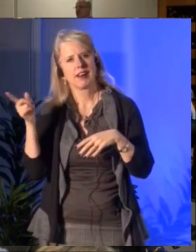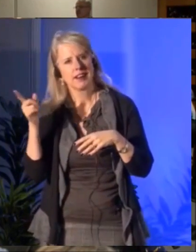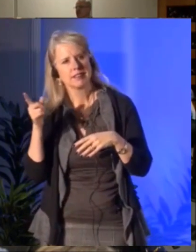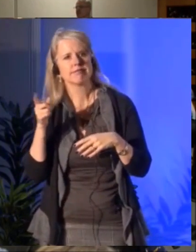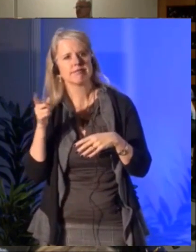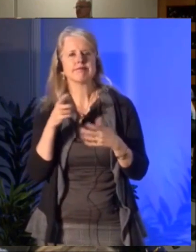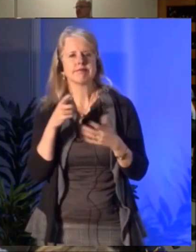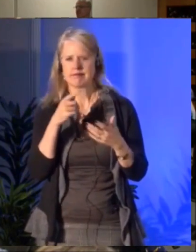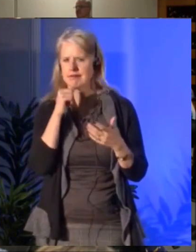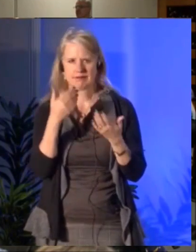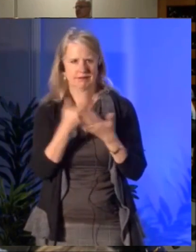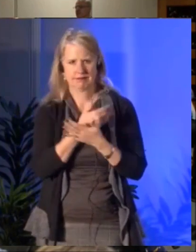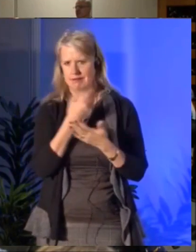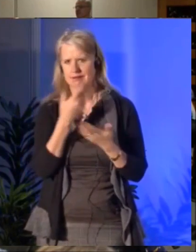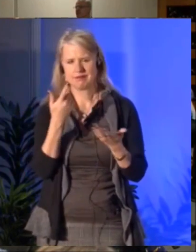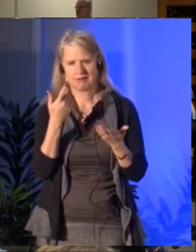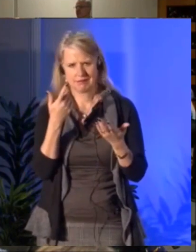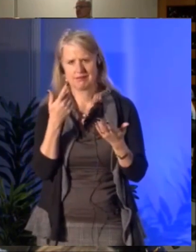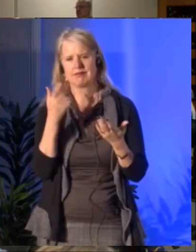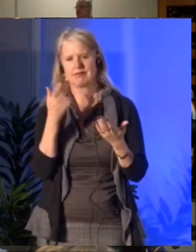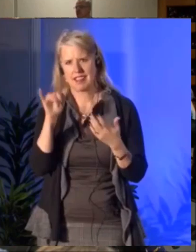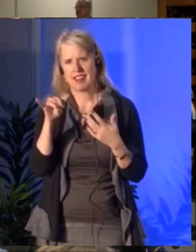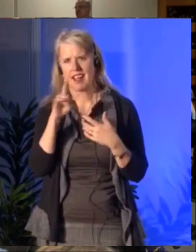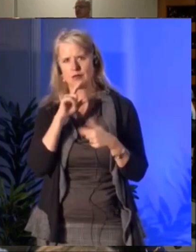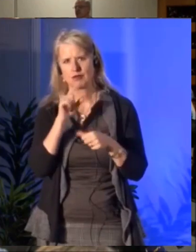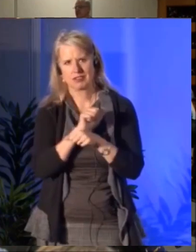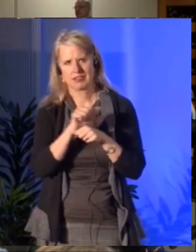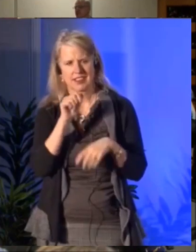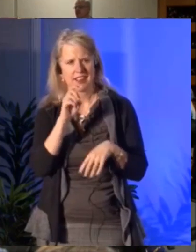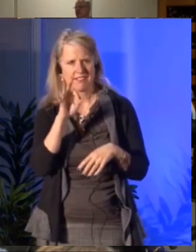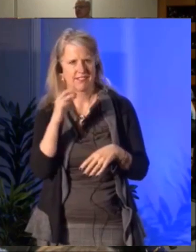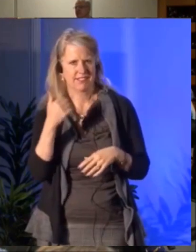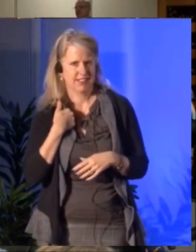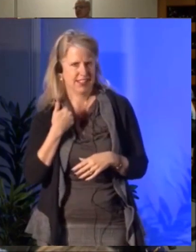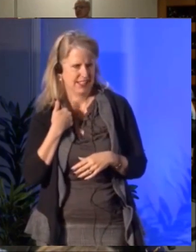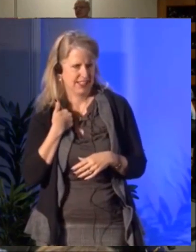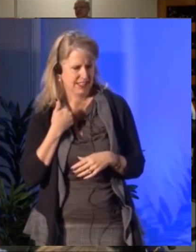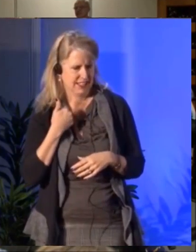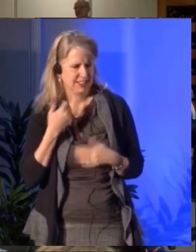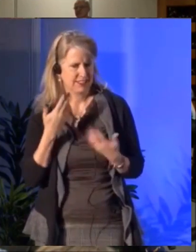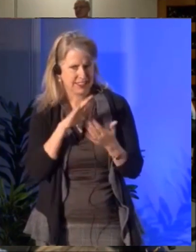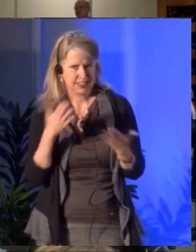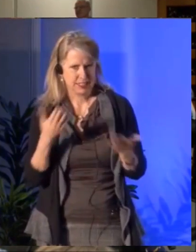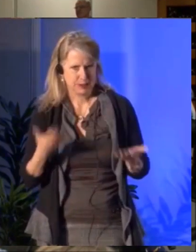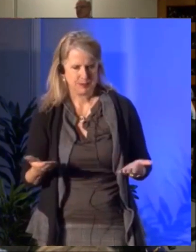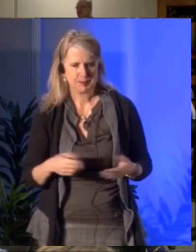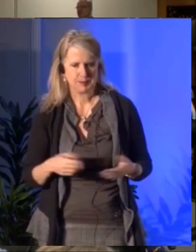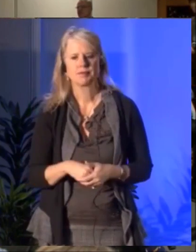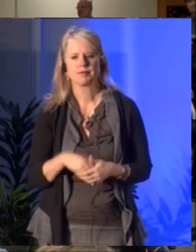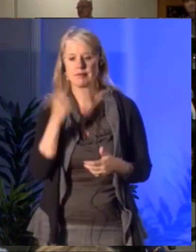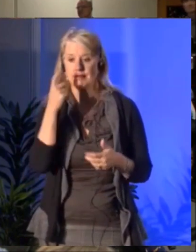And of course, we know the Canada Council funds based on creativity and excellence and so on,